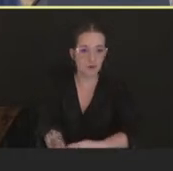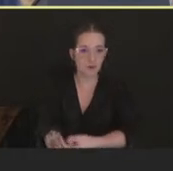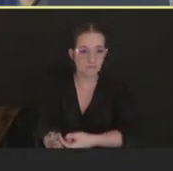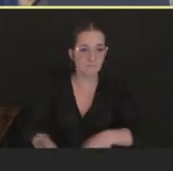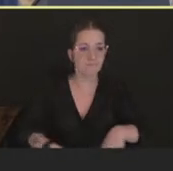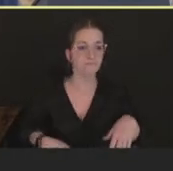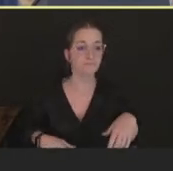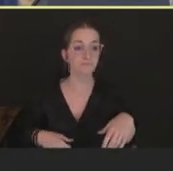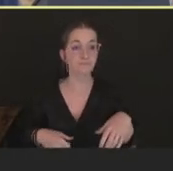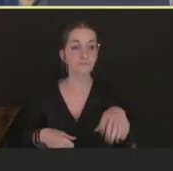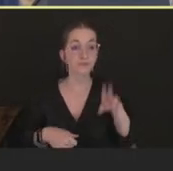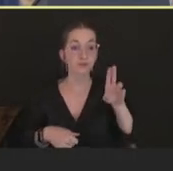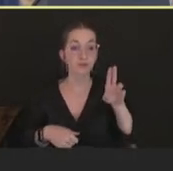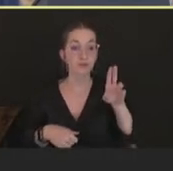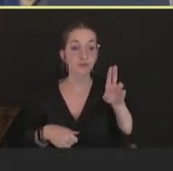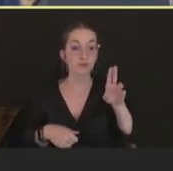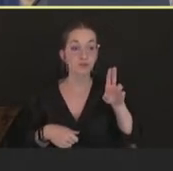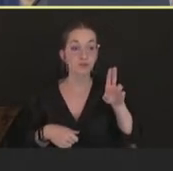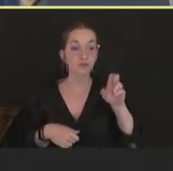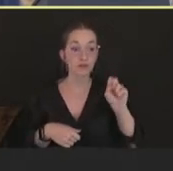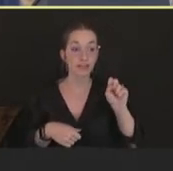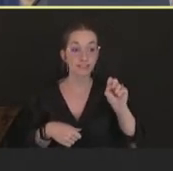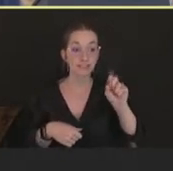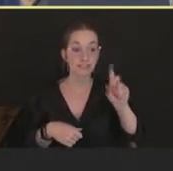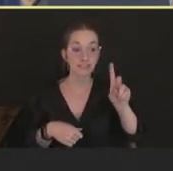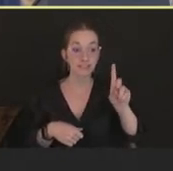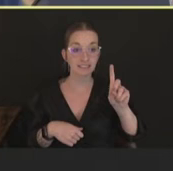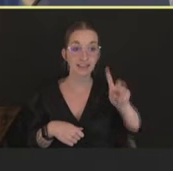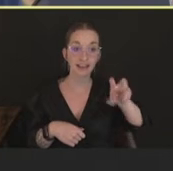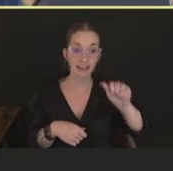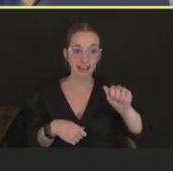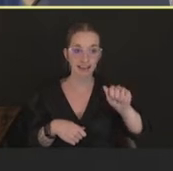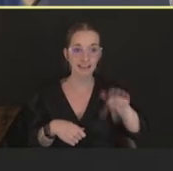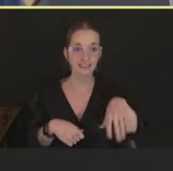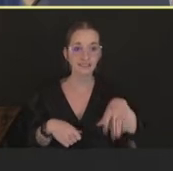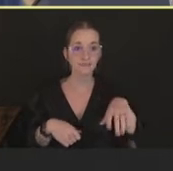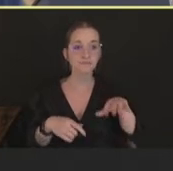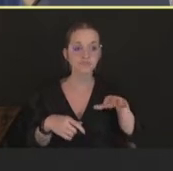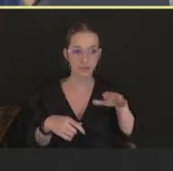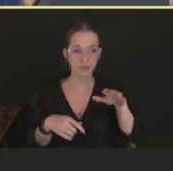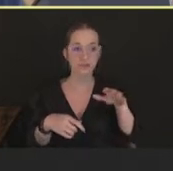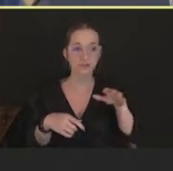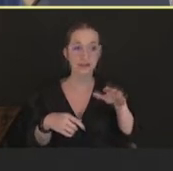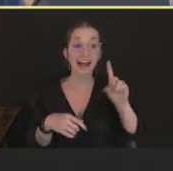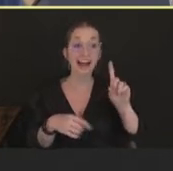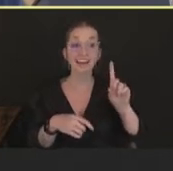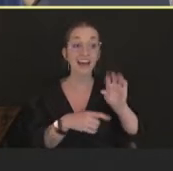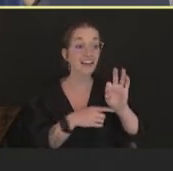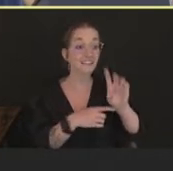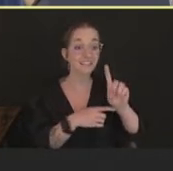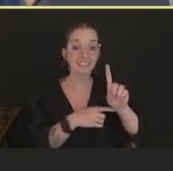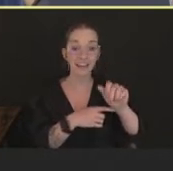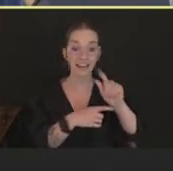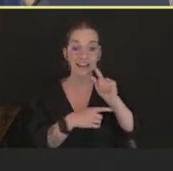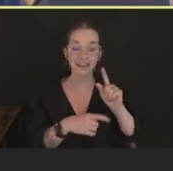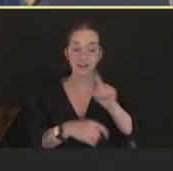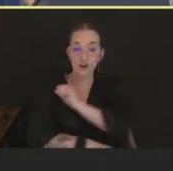emergency use authorization for emergency use of JYNNEOS at an intradermal injection